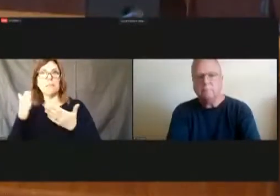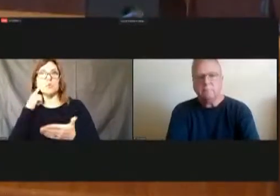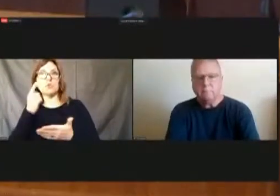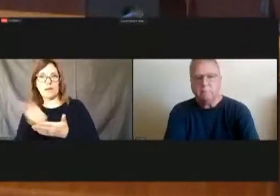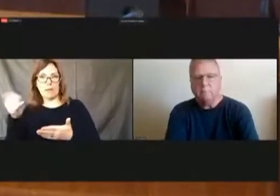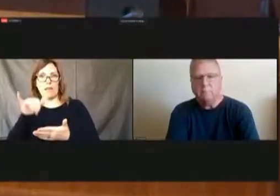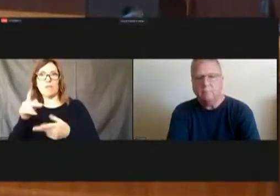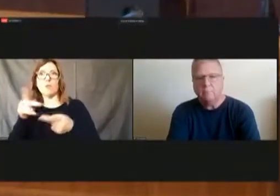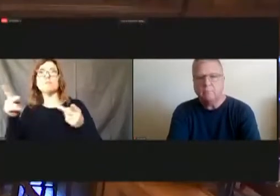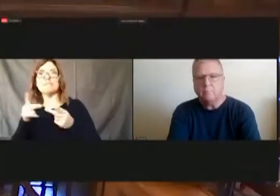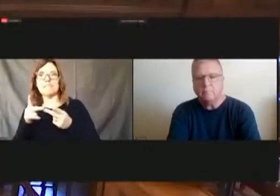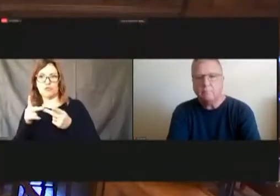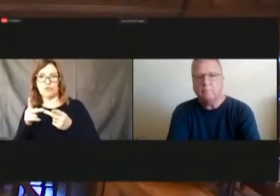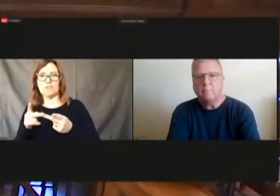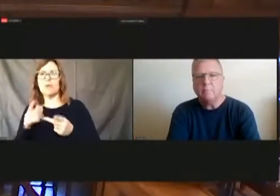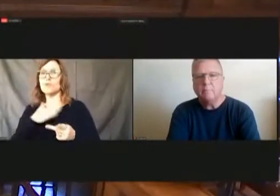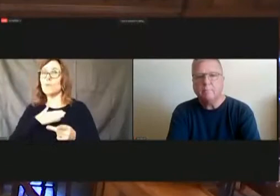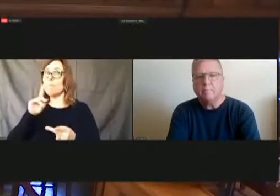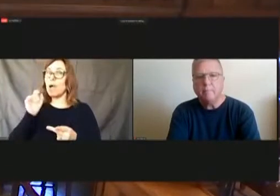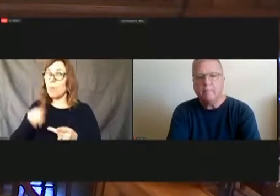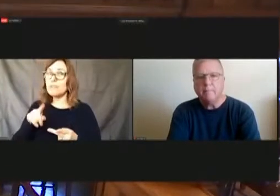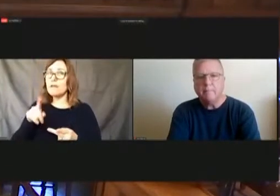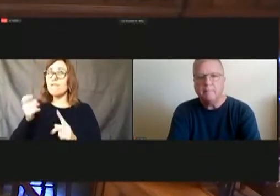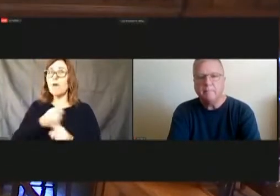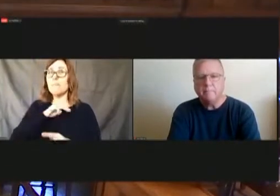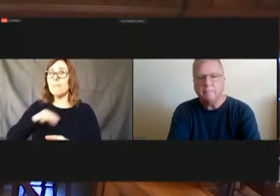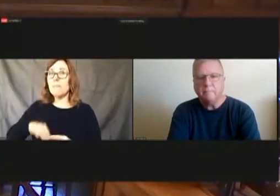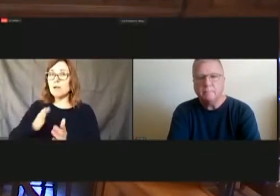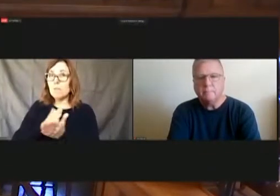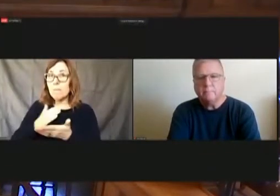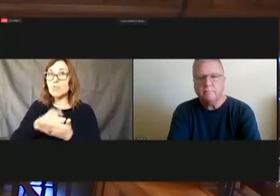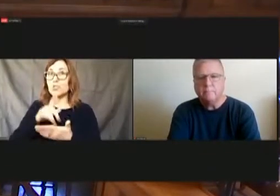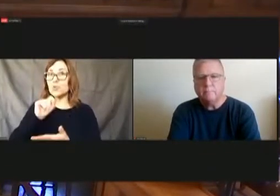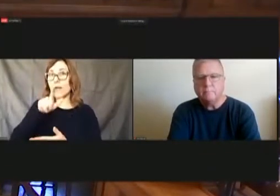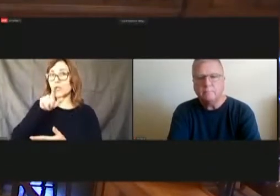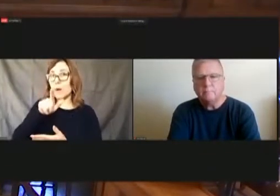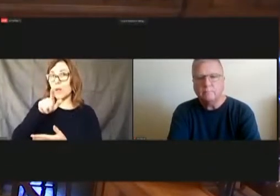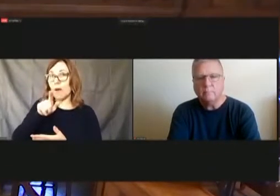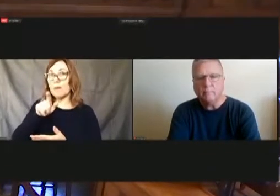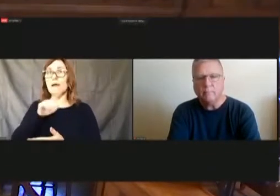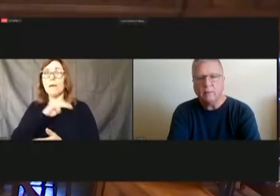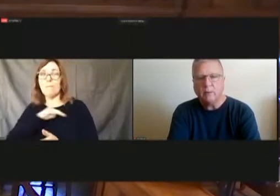My question is from the mayor's budget of , compared to the mayor budget of with this